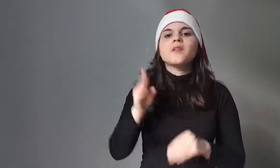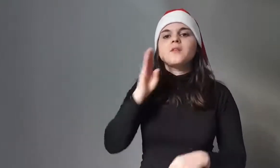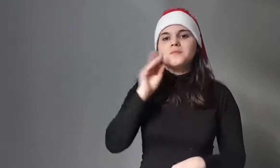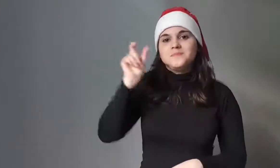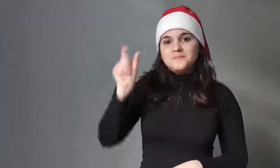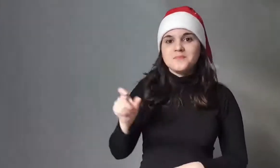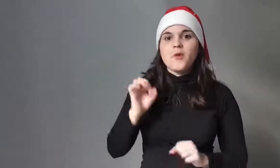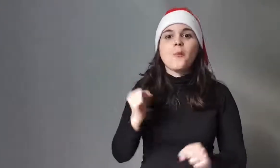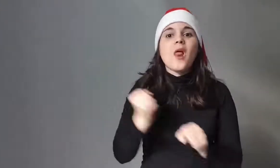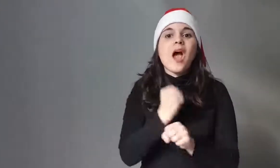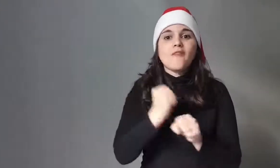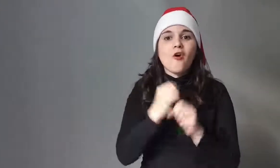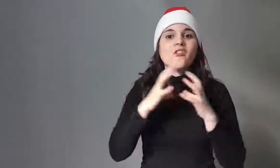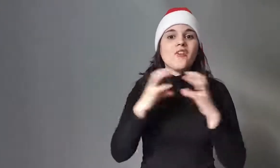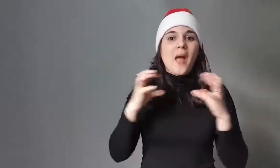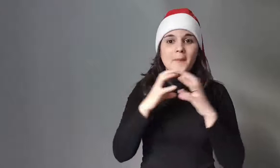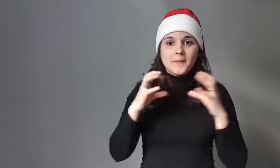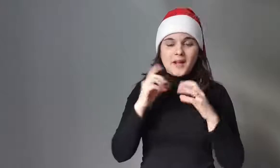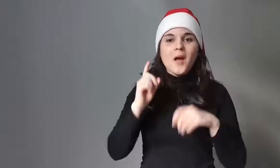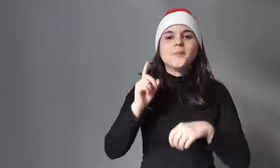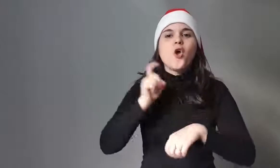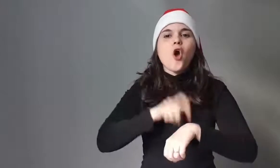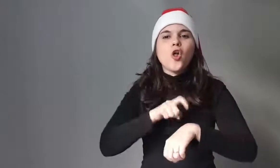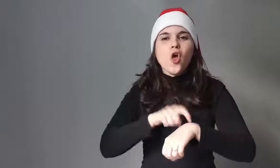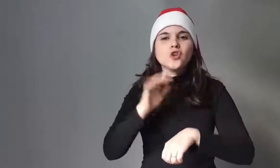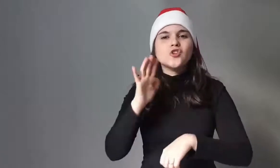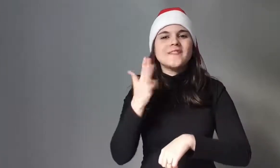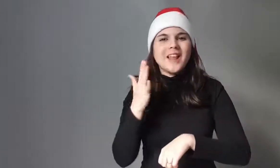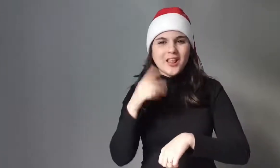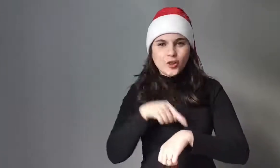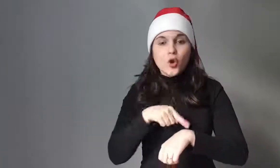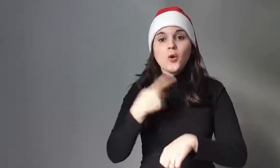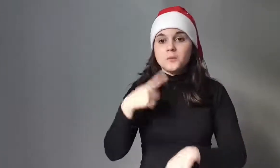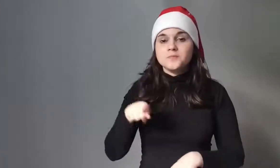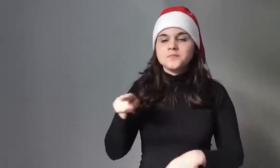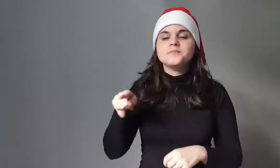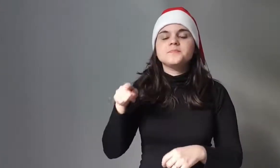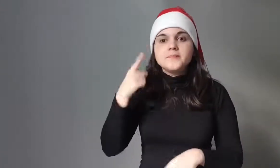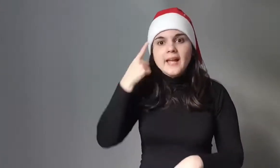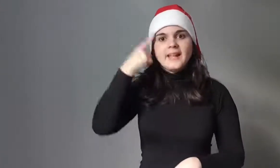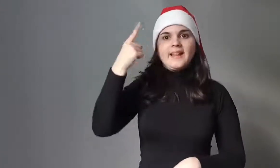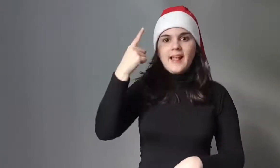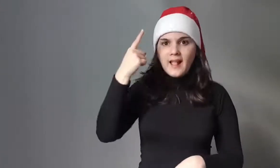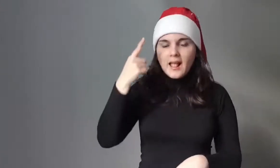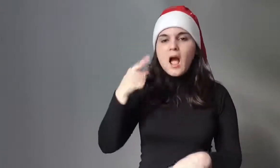so a craftsman who worked in a factory that produced glass for watches had an idea.